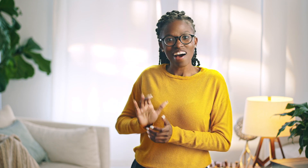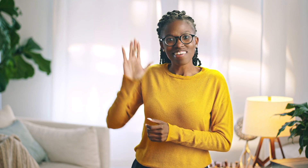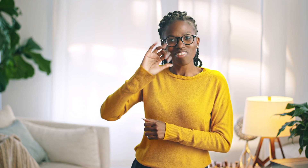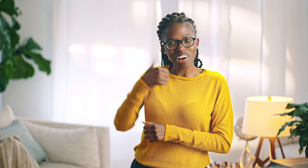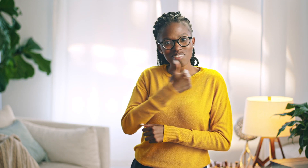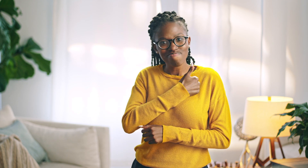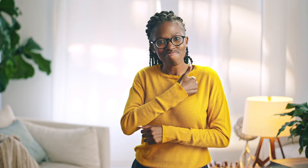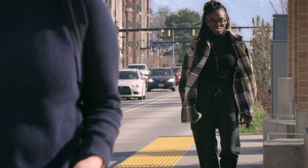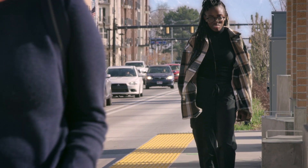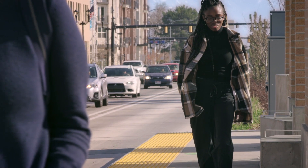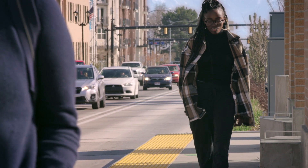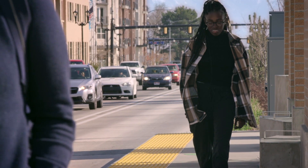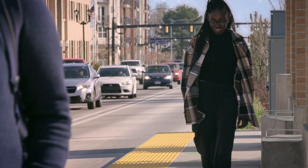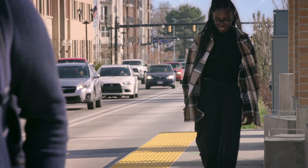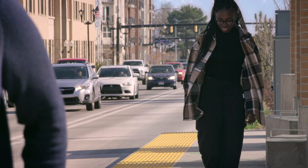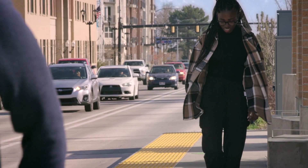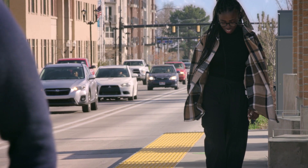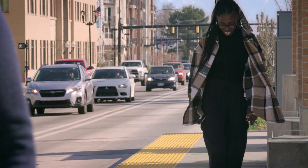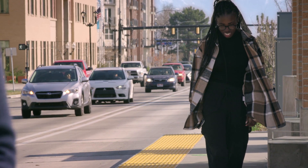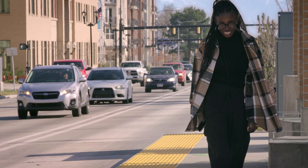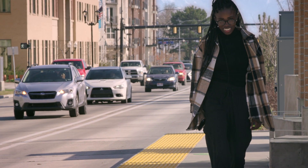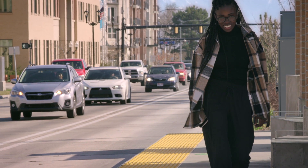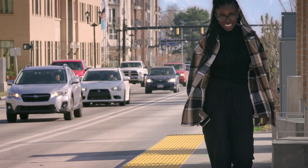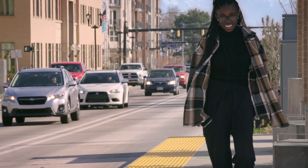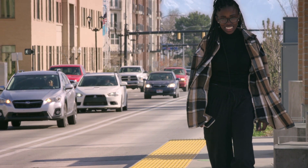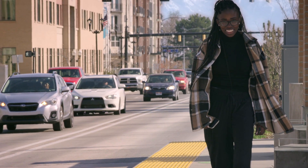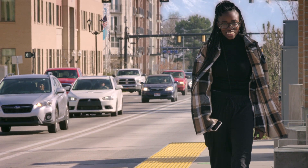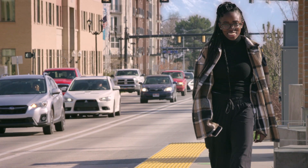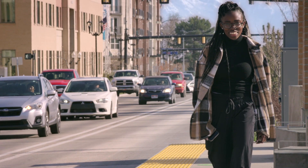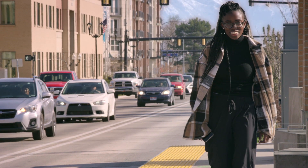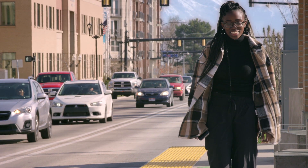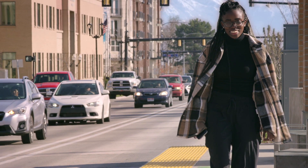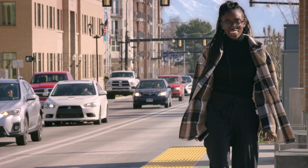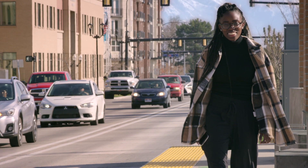attributes, I'm able to identify those more in myself